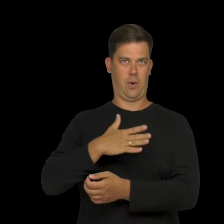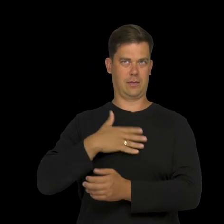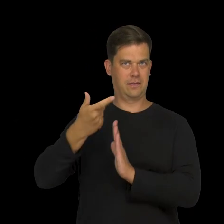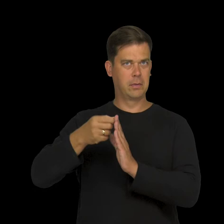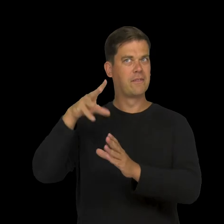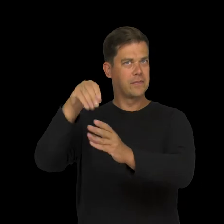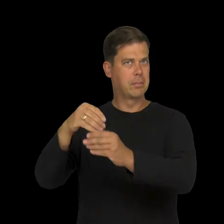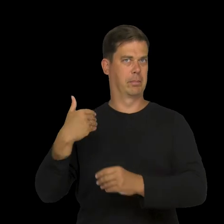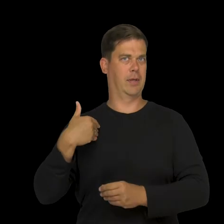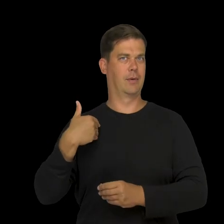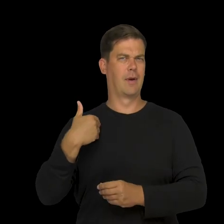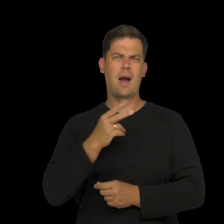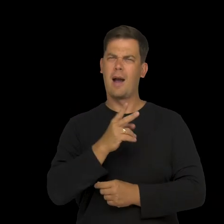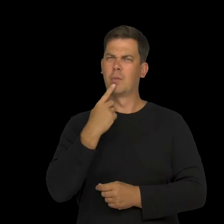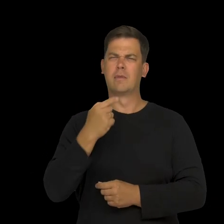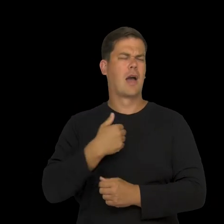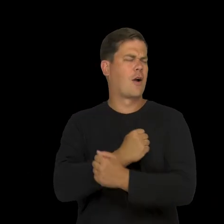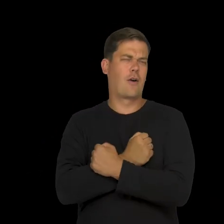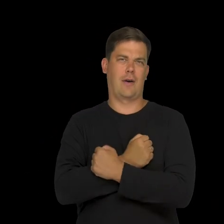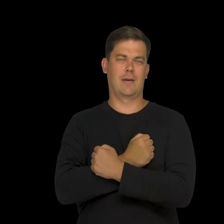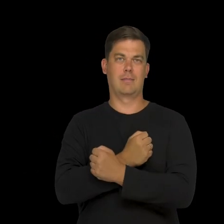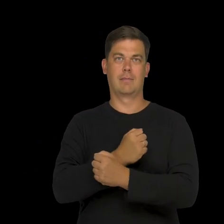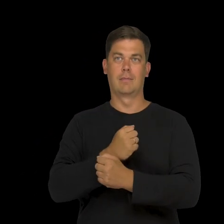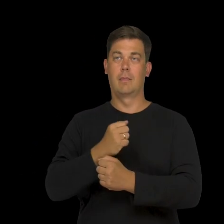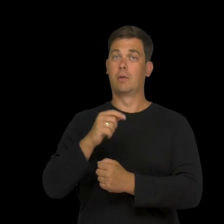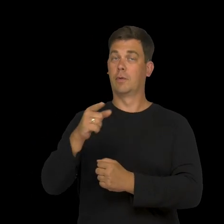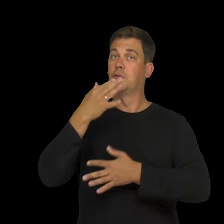who played as an actor in his own film: "Everyone Says I Love You".